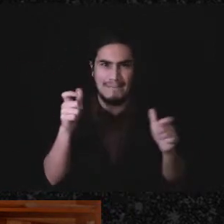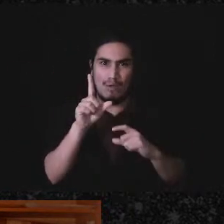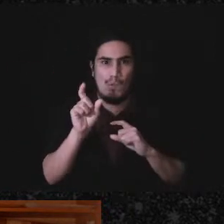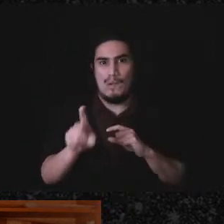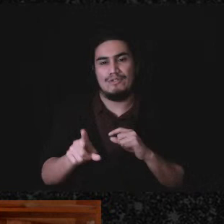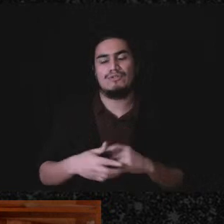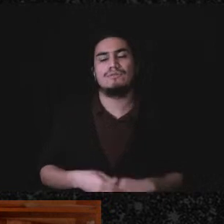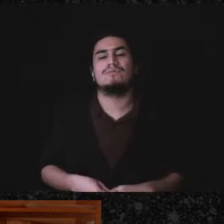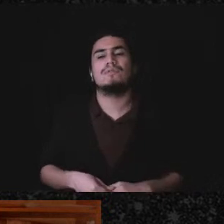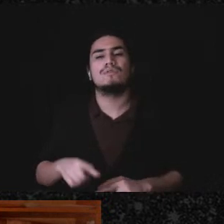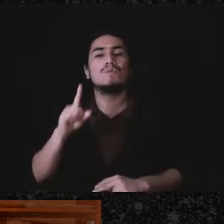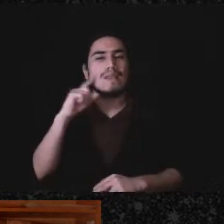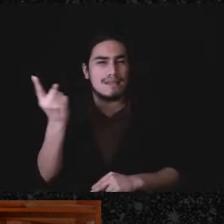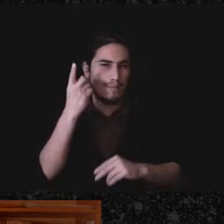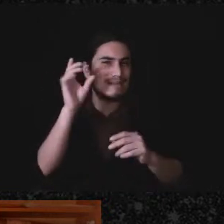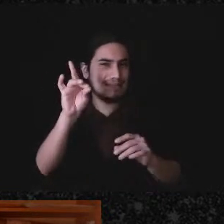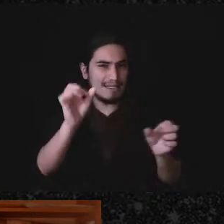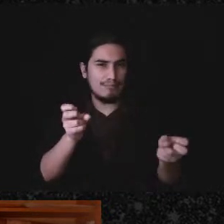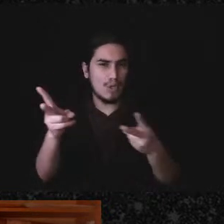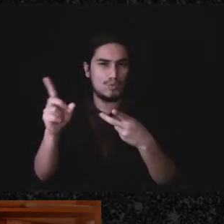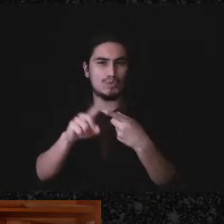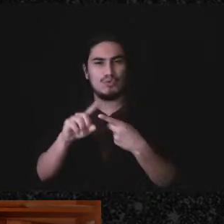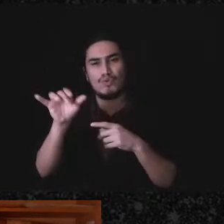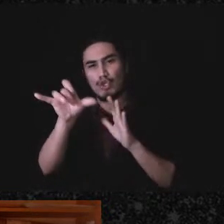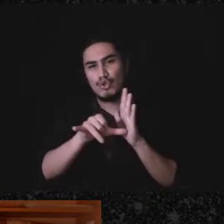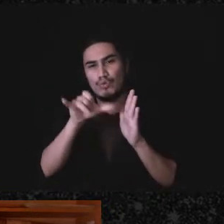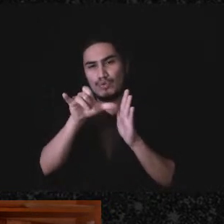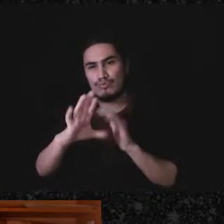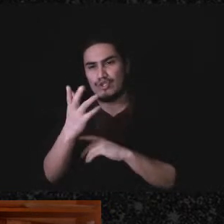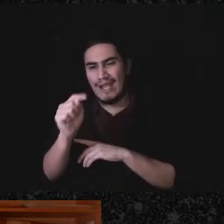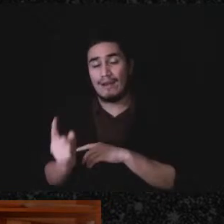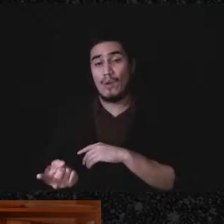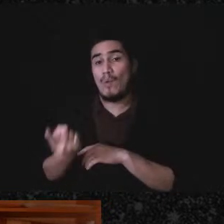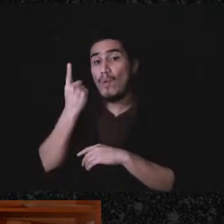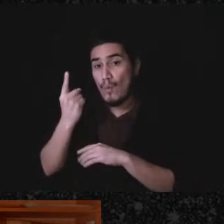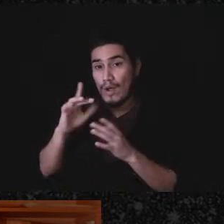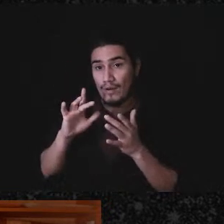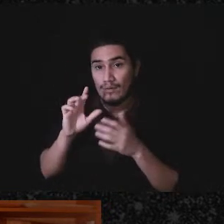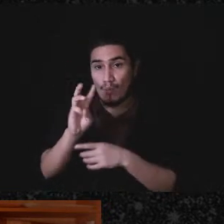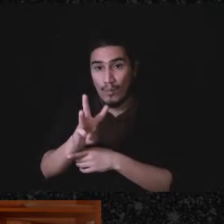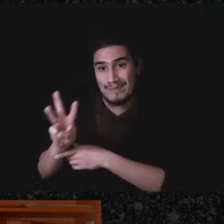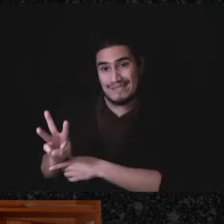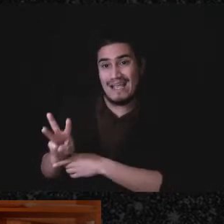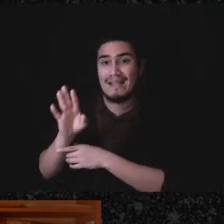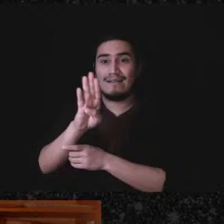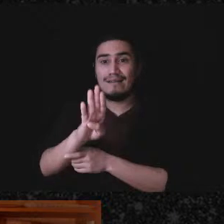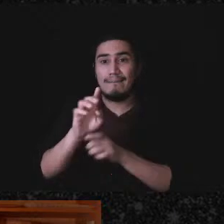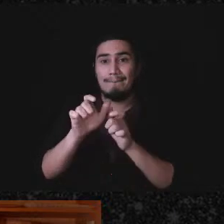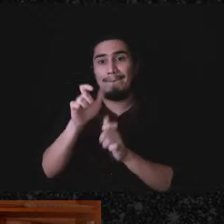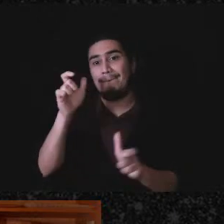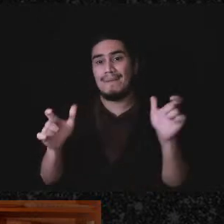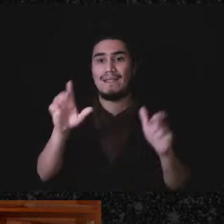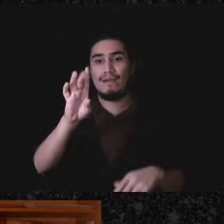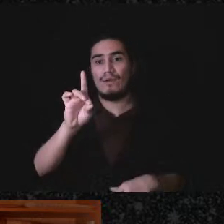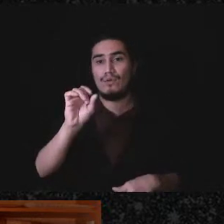the YouTube chat for me now, one is this website Big Door Brigade which has a mutual aid toolbox